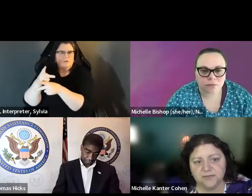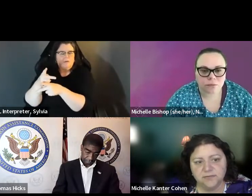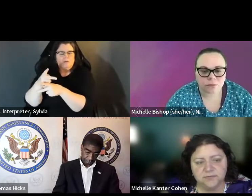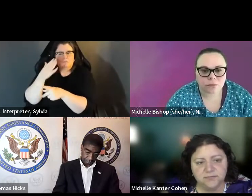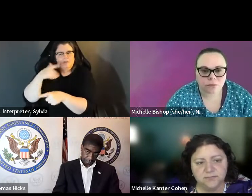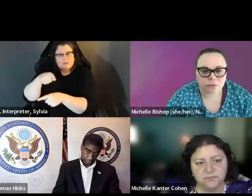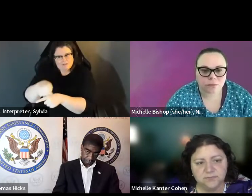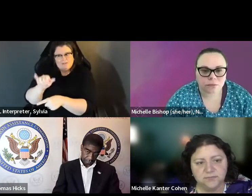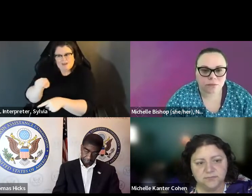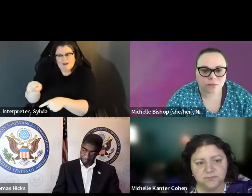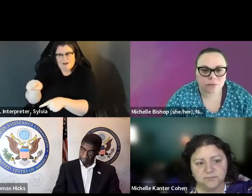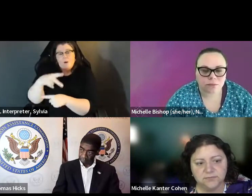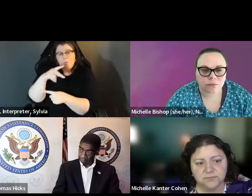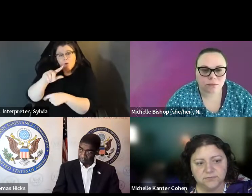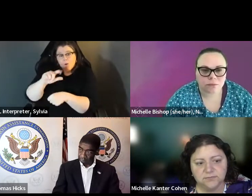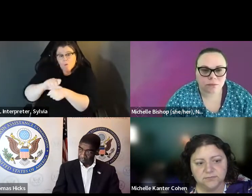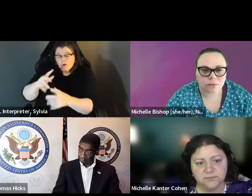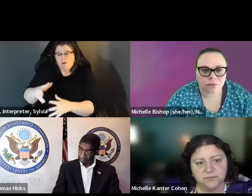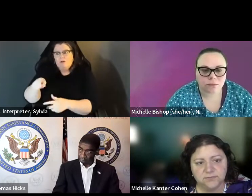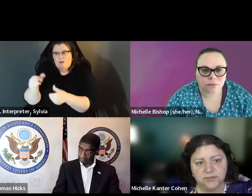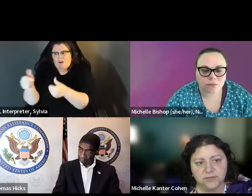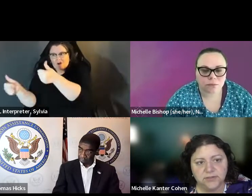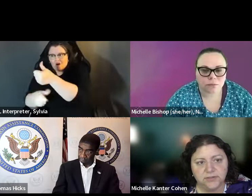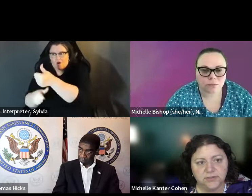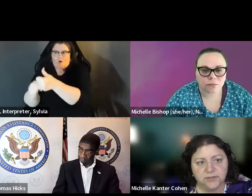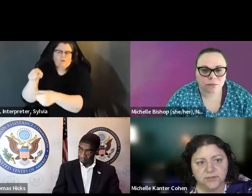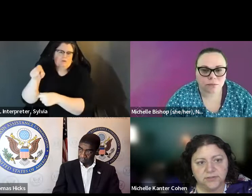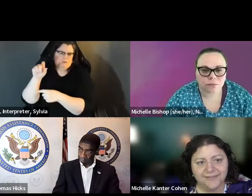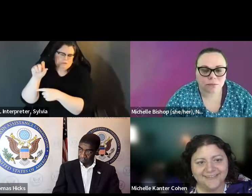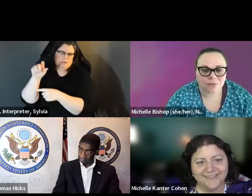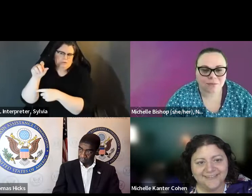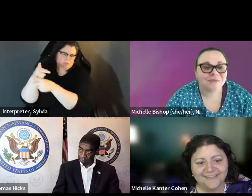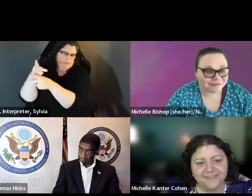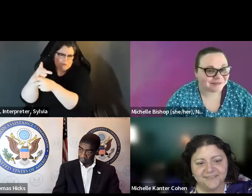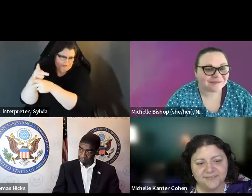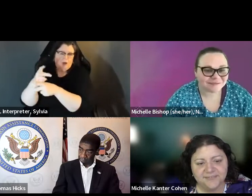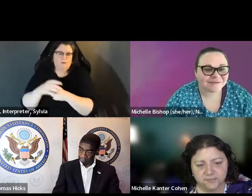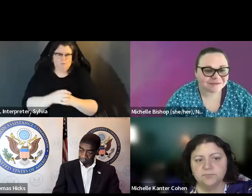You so much worker is the supervisor's responsibility.